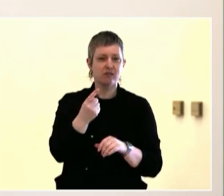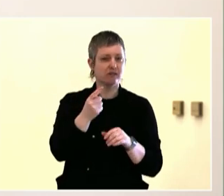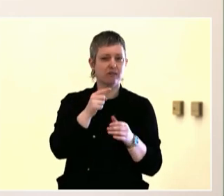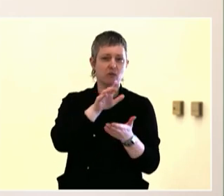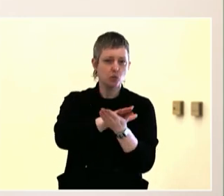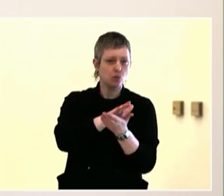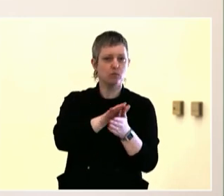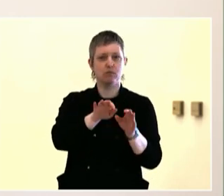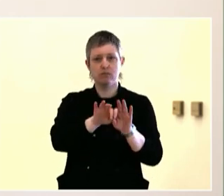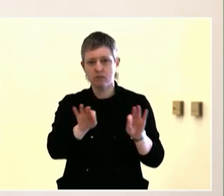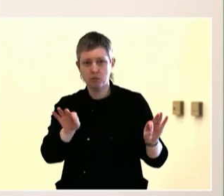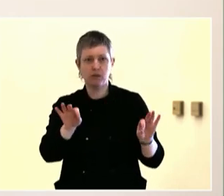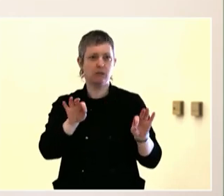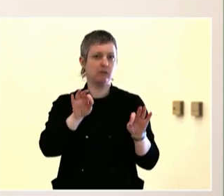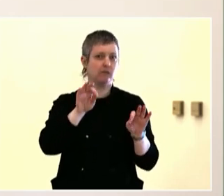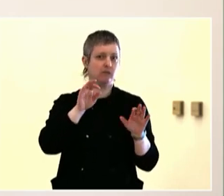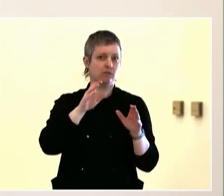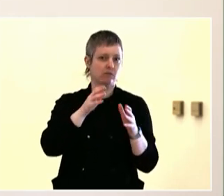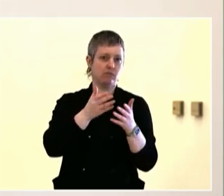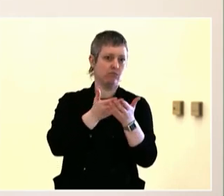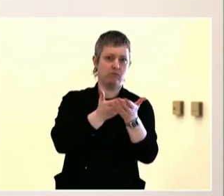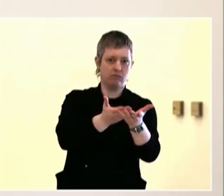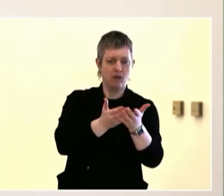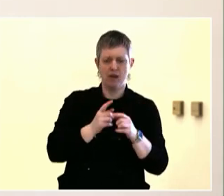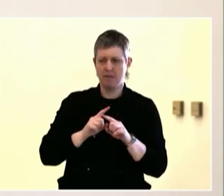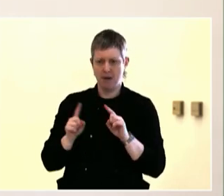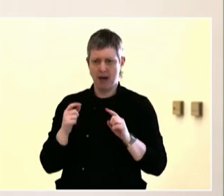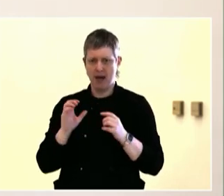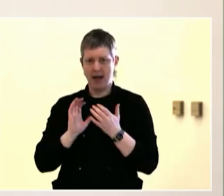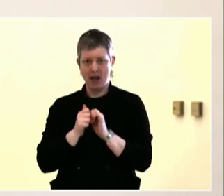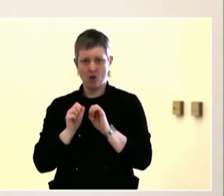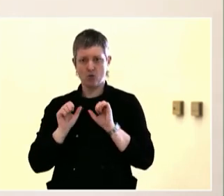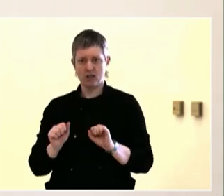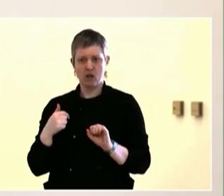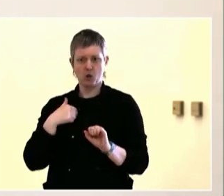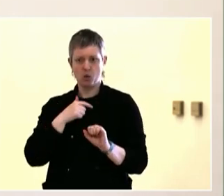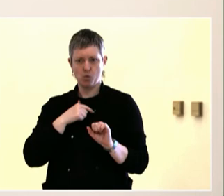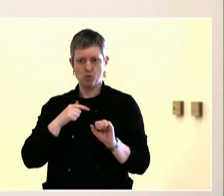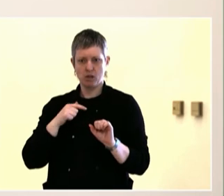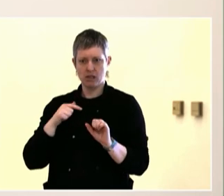before they have to wait 20 years to make those changes for themselves.